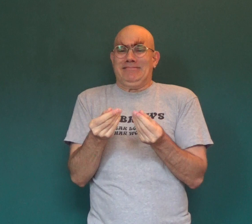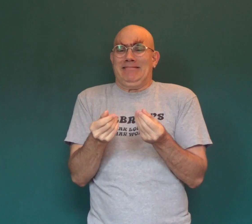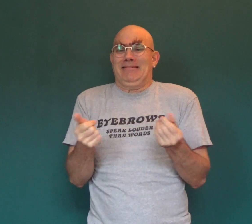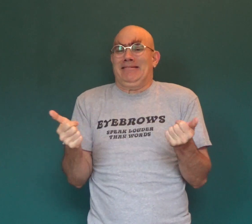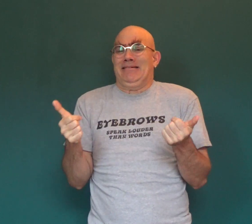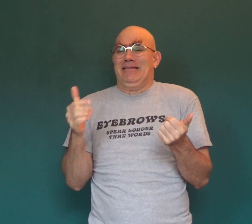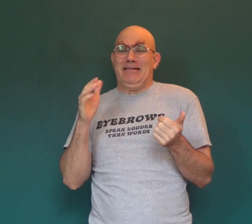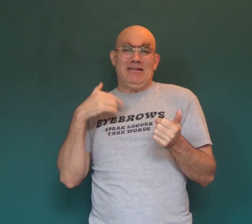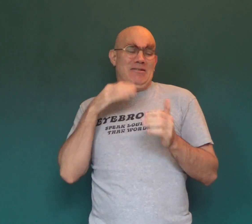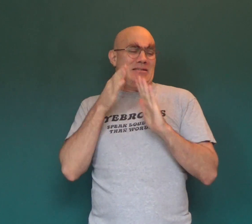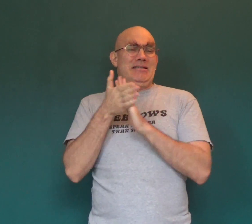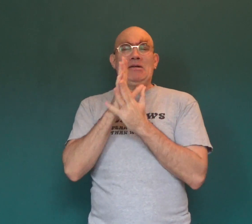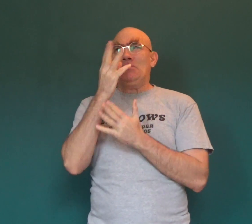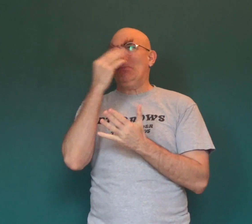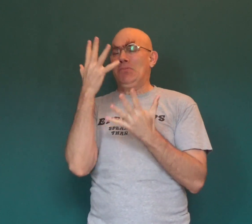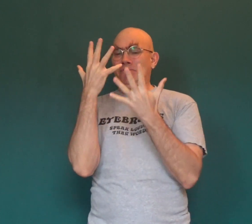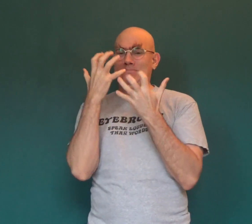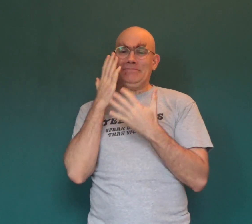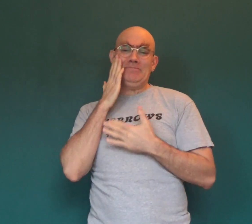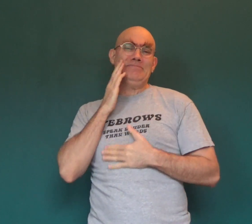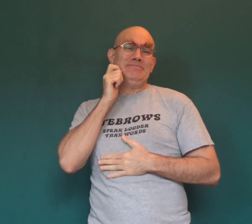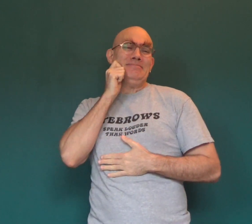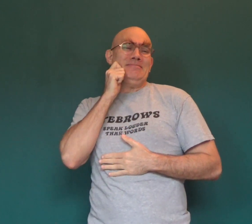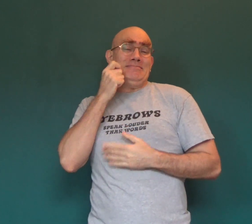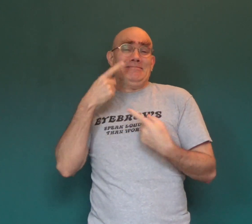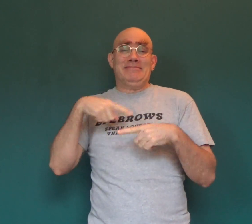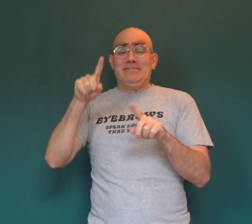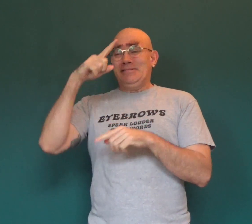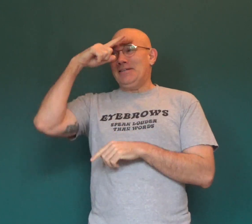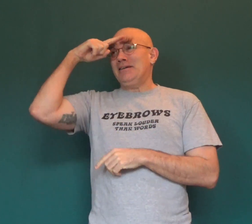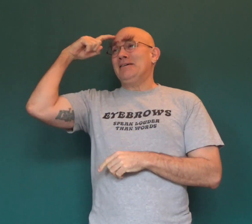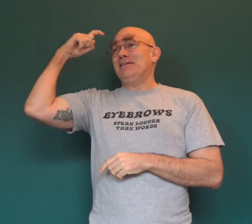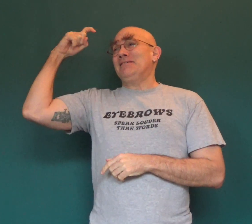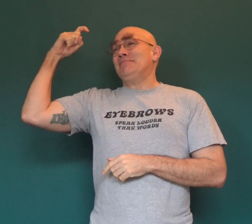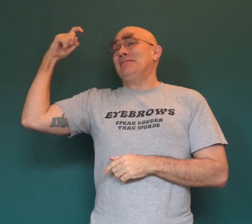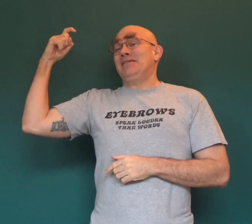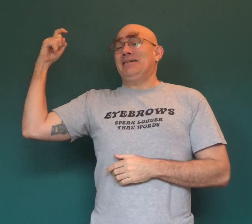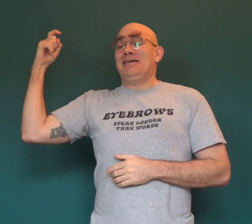Prob'ly getting gorgeously tanned in summer